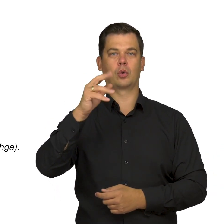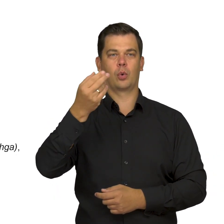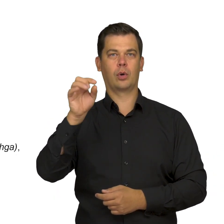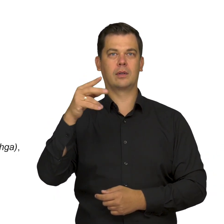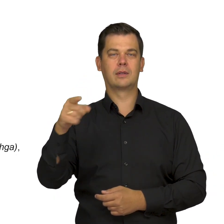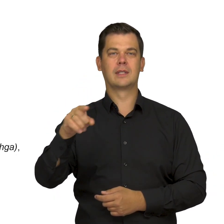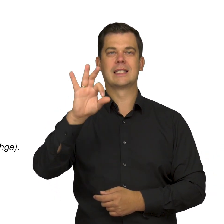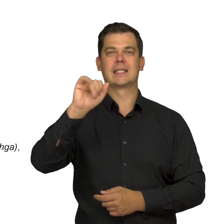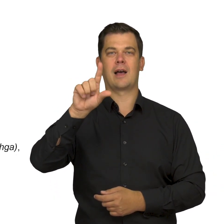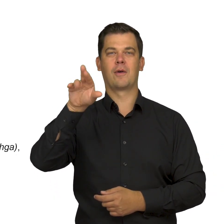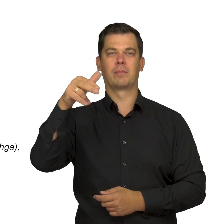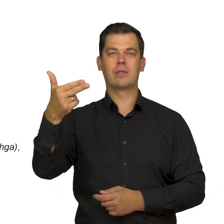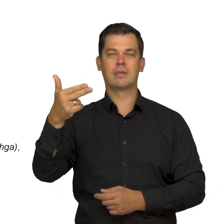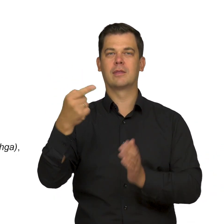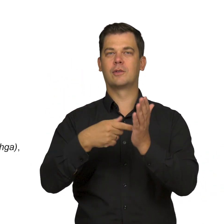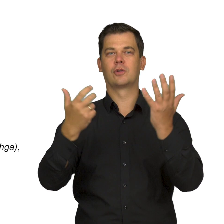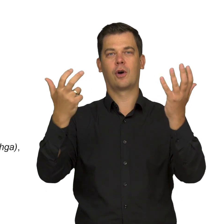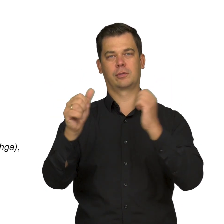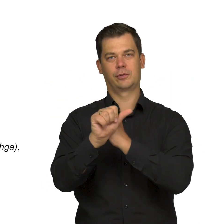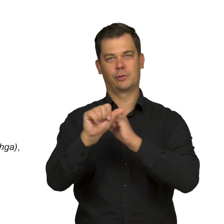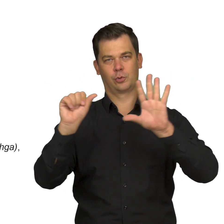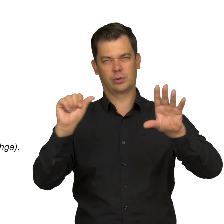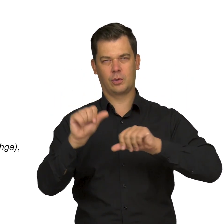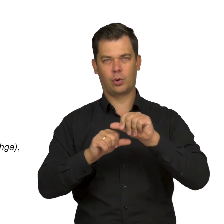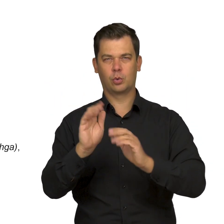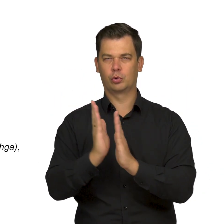which was translated by another Scandinavian,